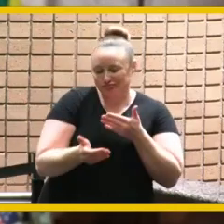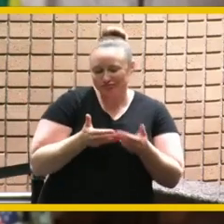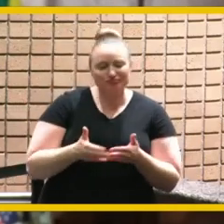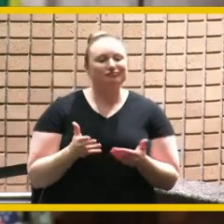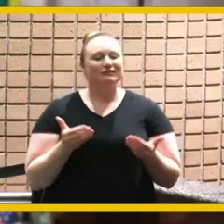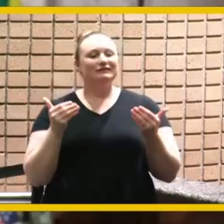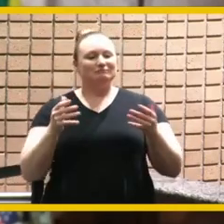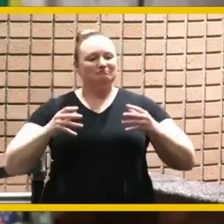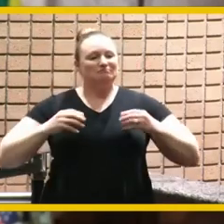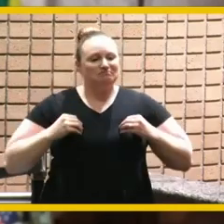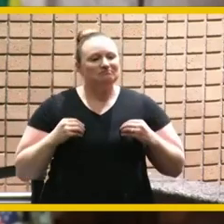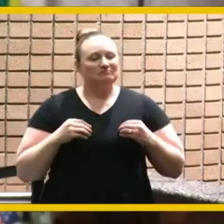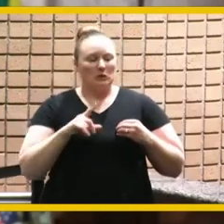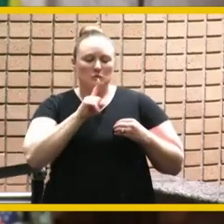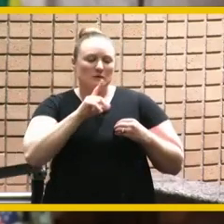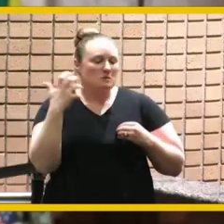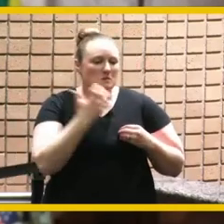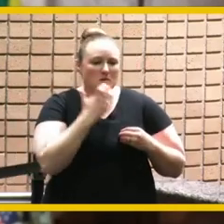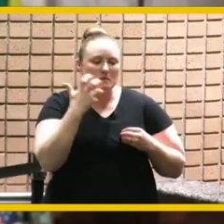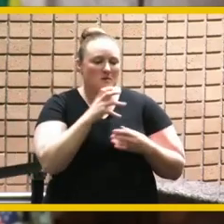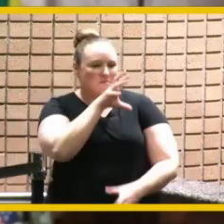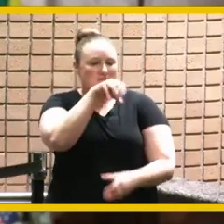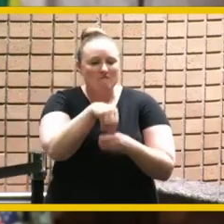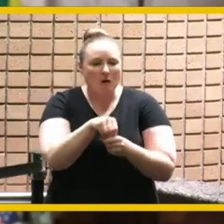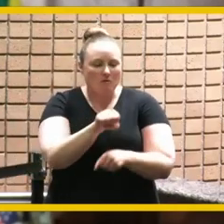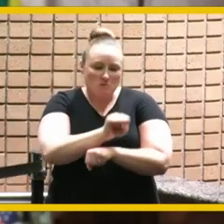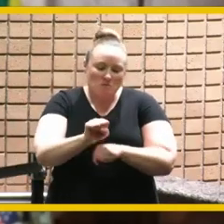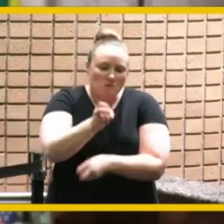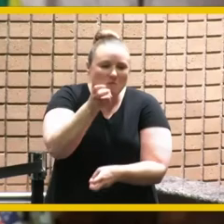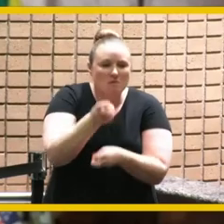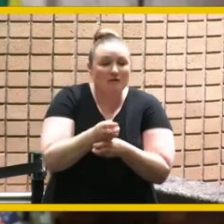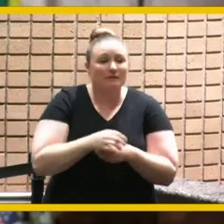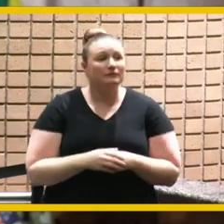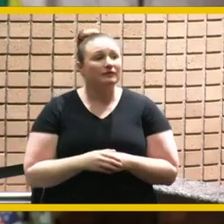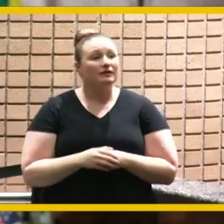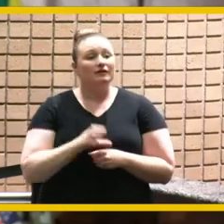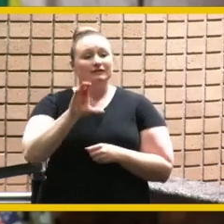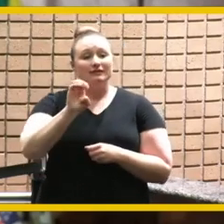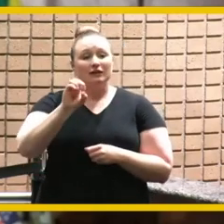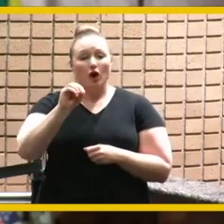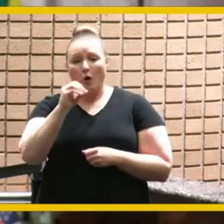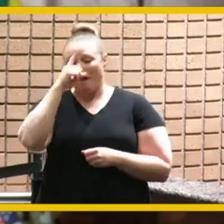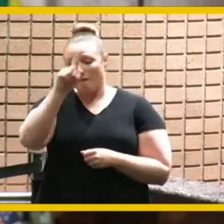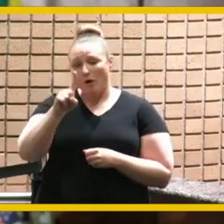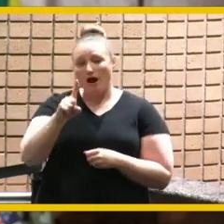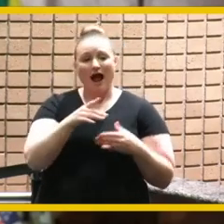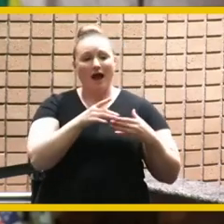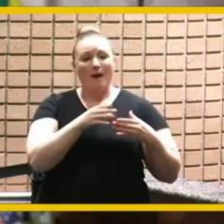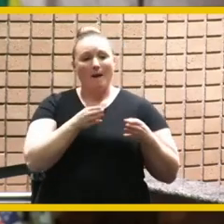region and i know a ceo of path of life ministries he is answering god's calling he is answering his